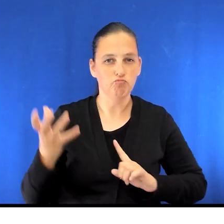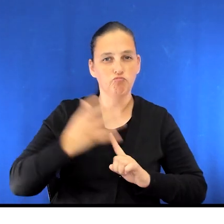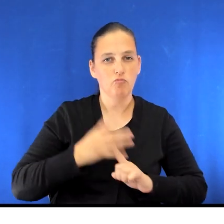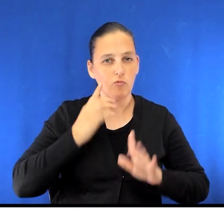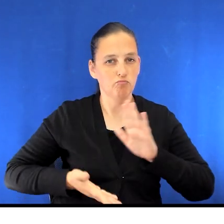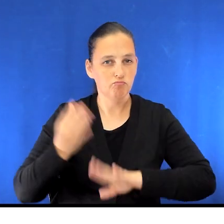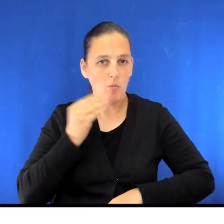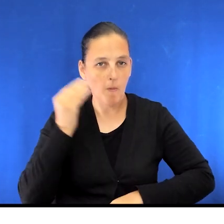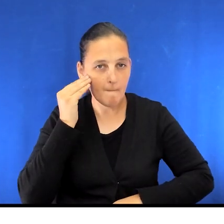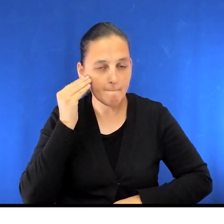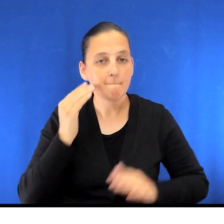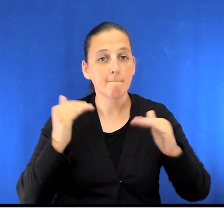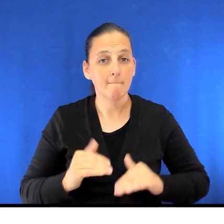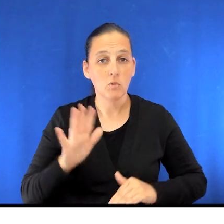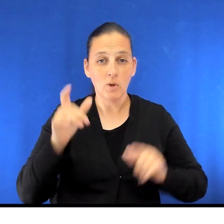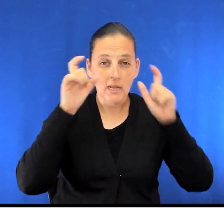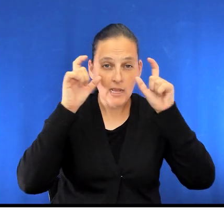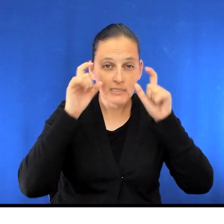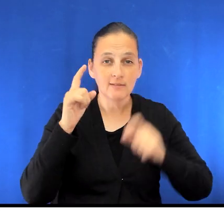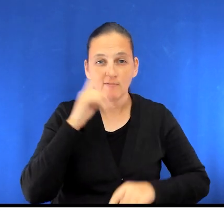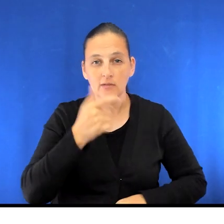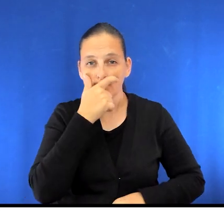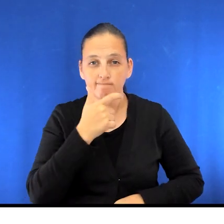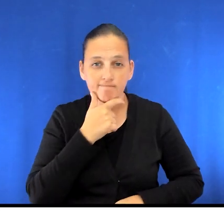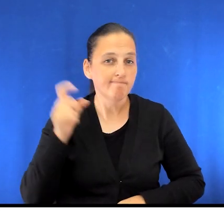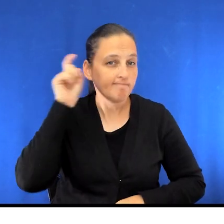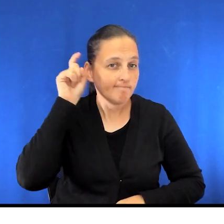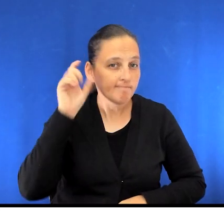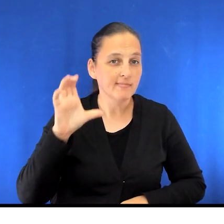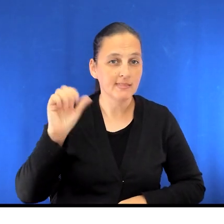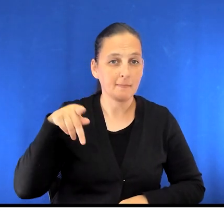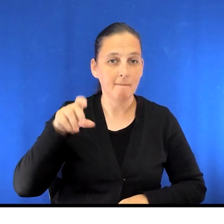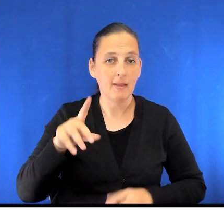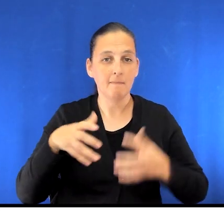And if applicable, your eyeglasses, dentures, hearing aids and CPAP machine if you have one.